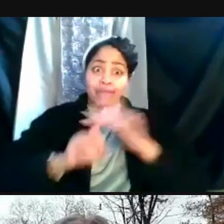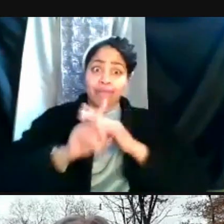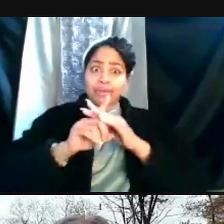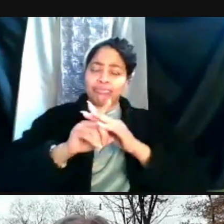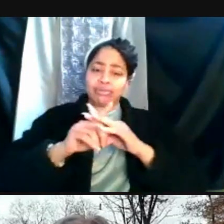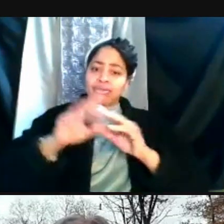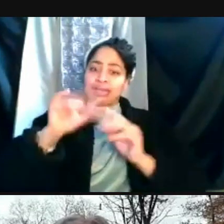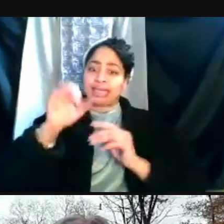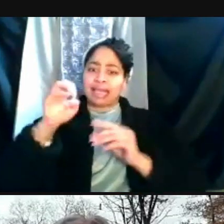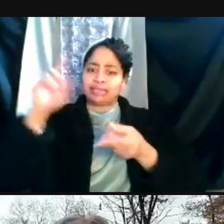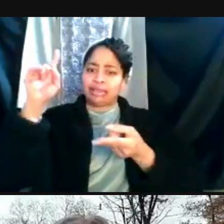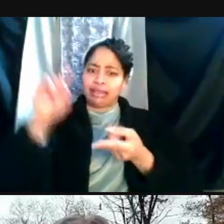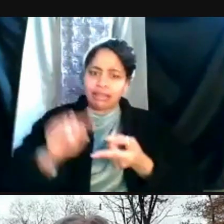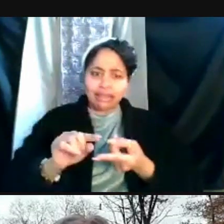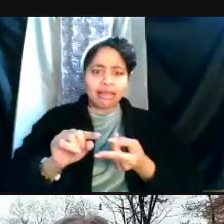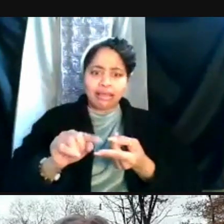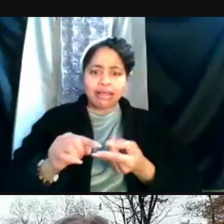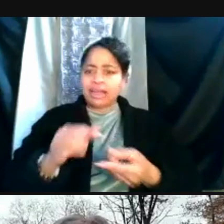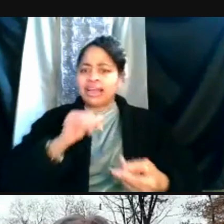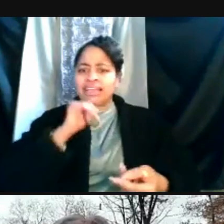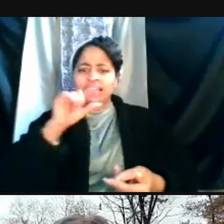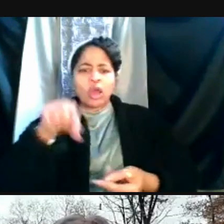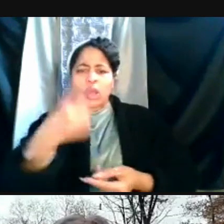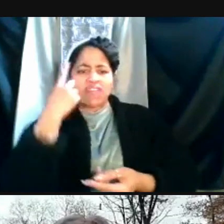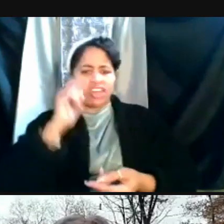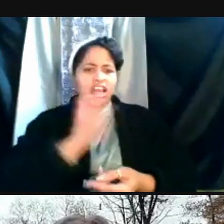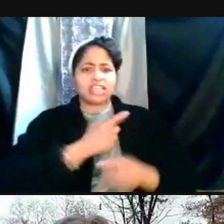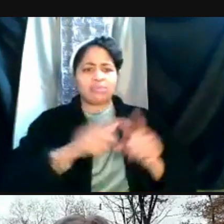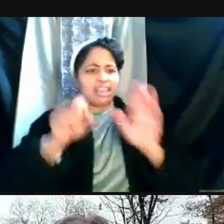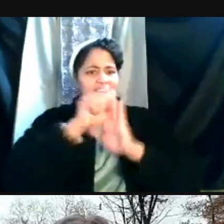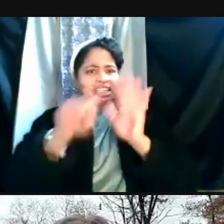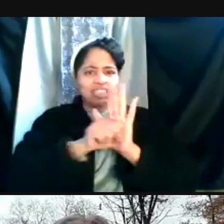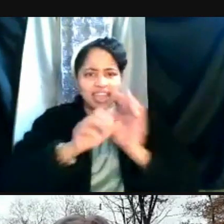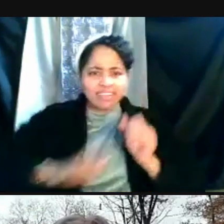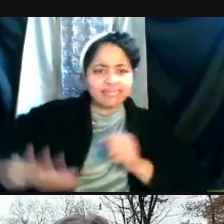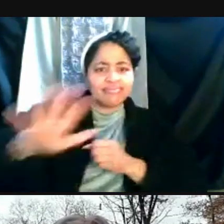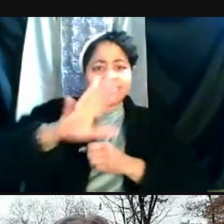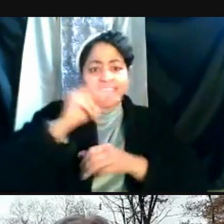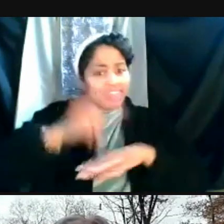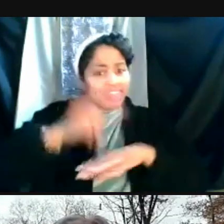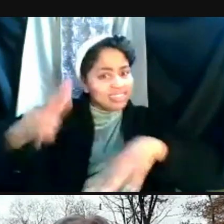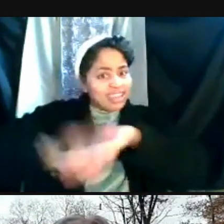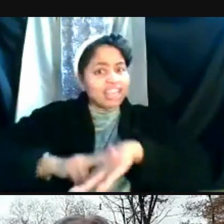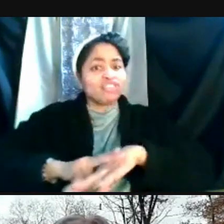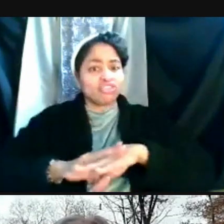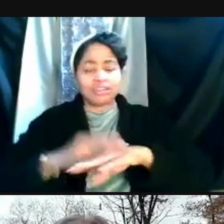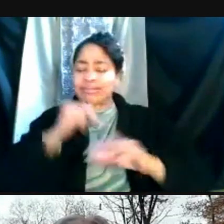and this is a case not just for our campus, but really for our state and for our nation. It's not perfect, and we're gonna talk about